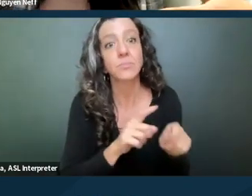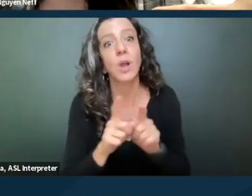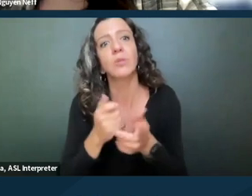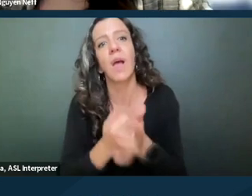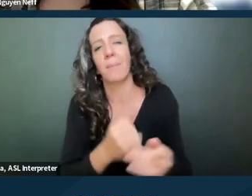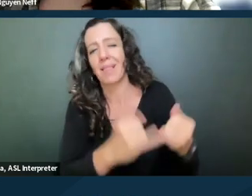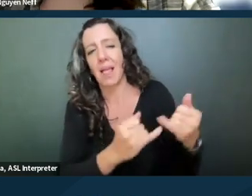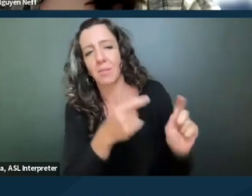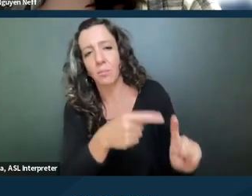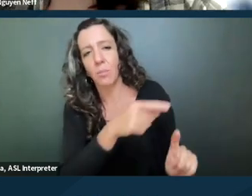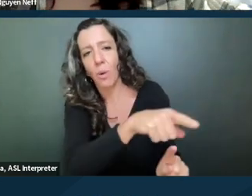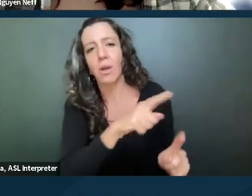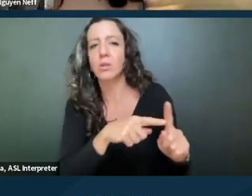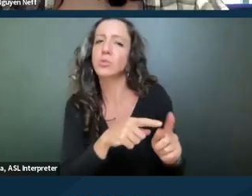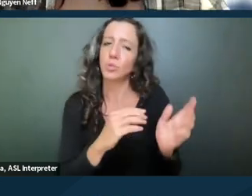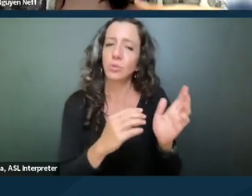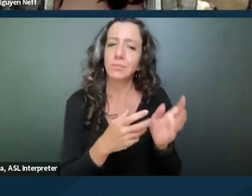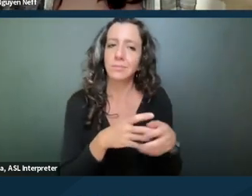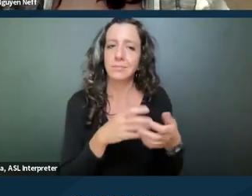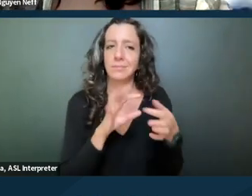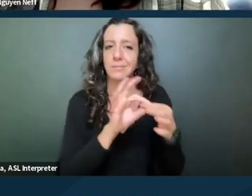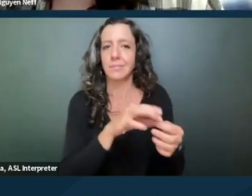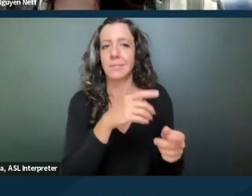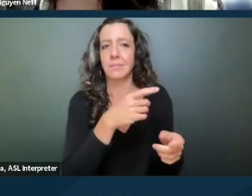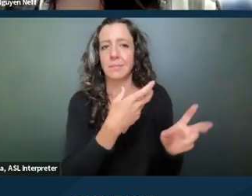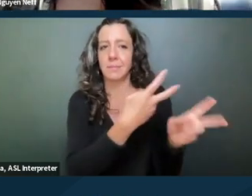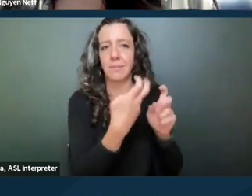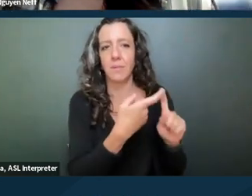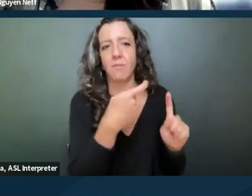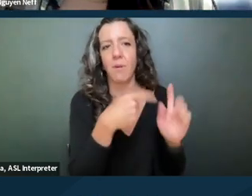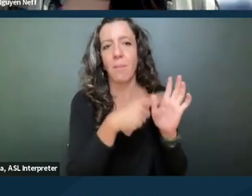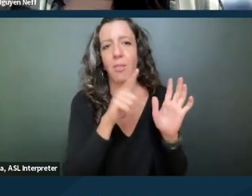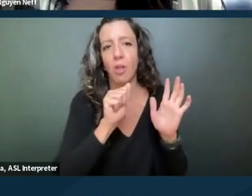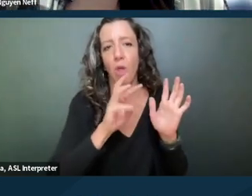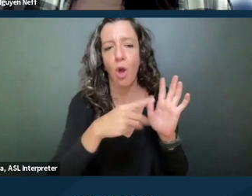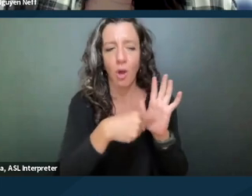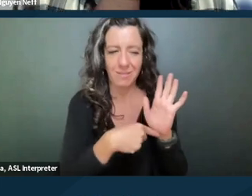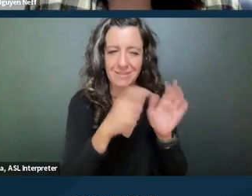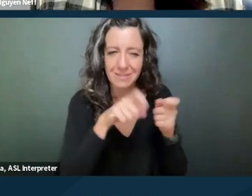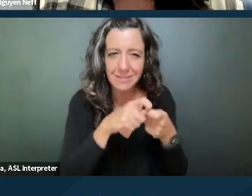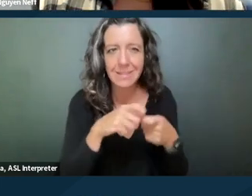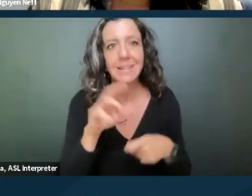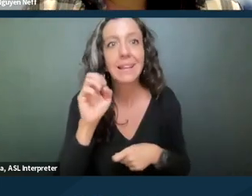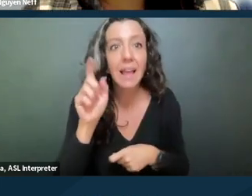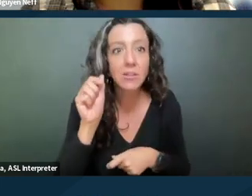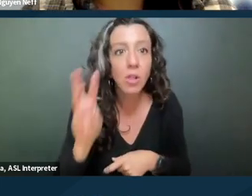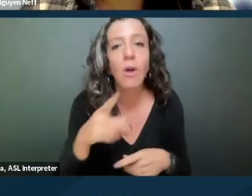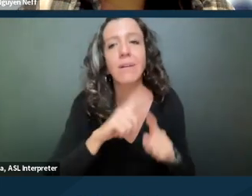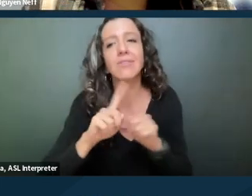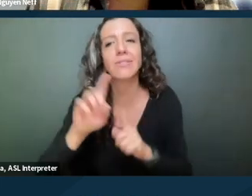I put in here case law and citations to regulations and code.